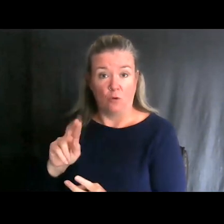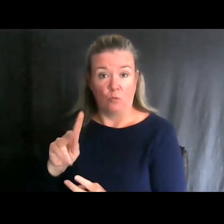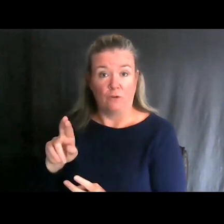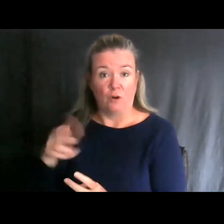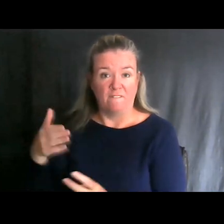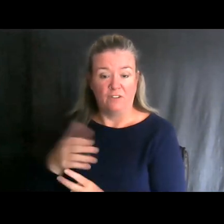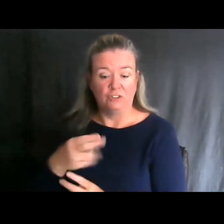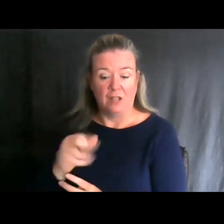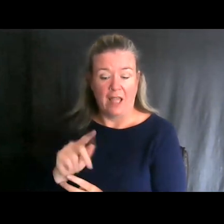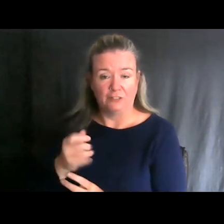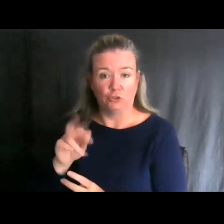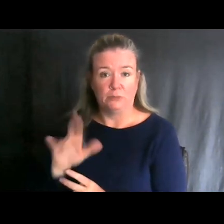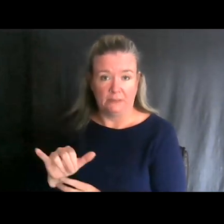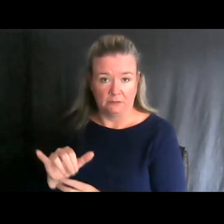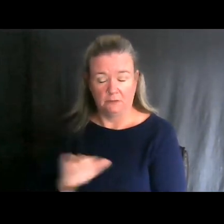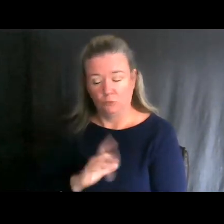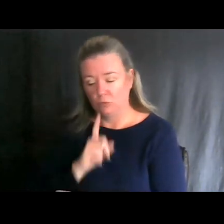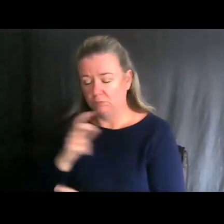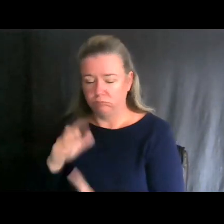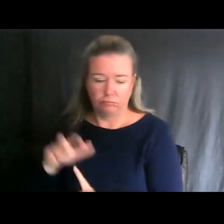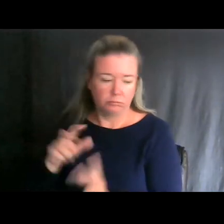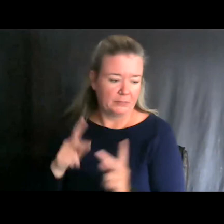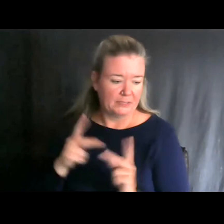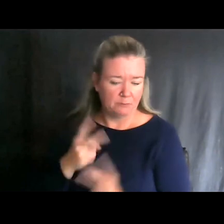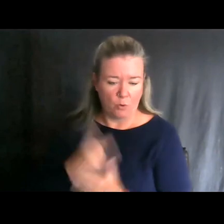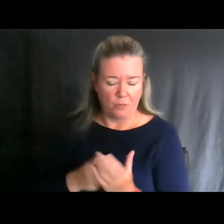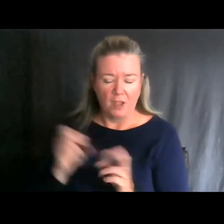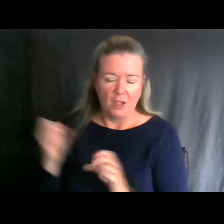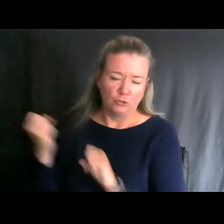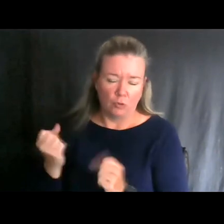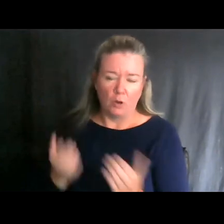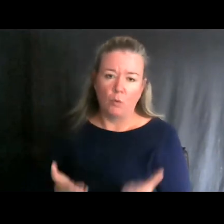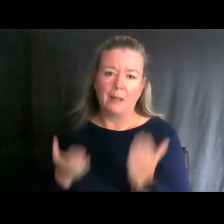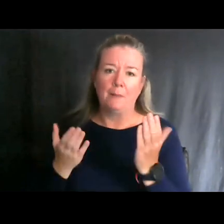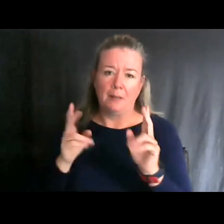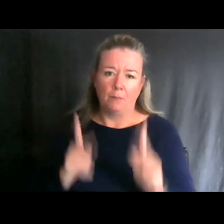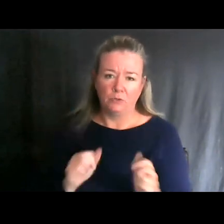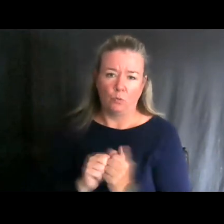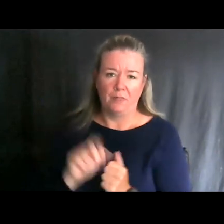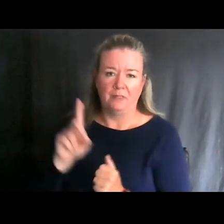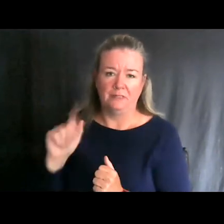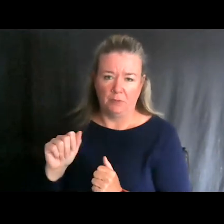and both are really incredible places. I highly recommend a person with a disability to visit those.